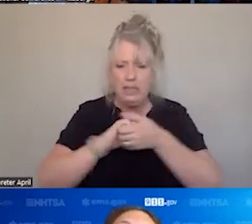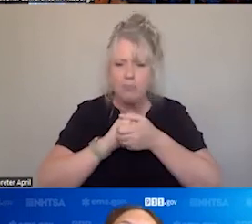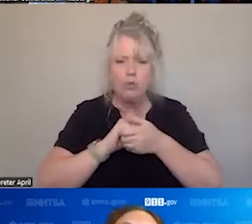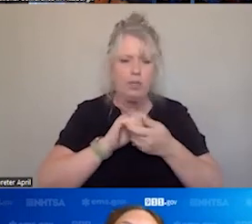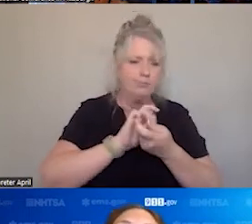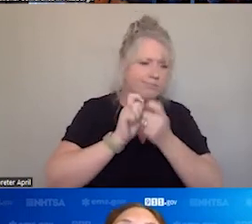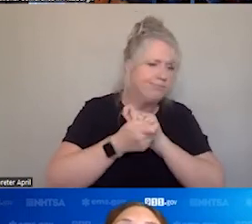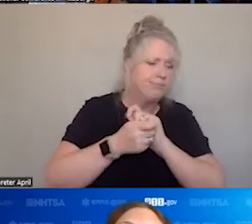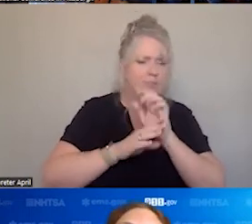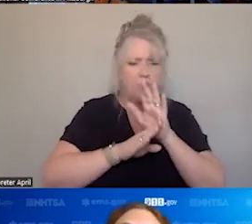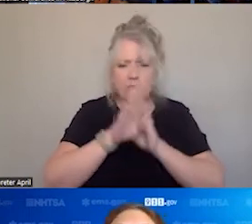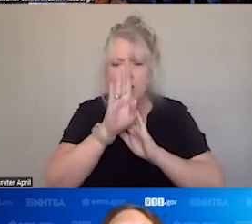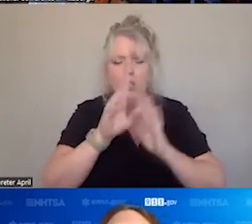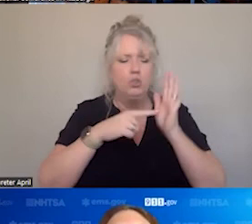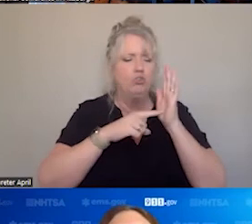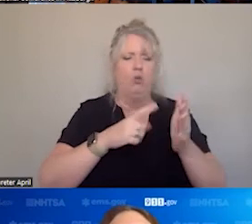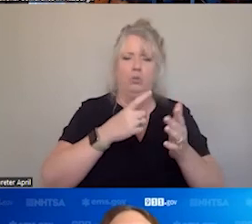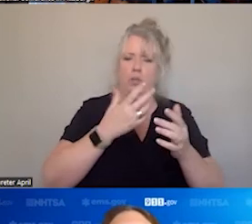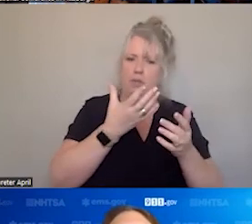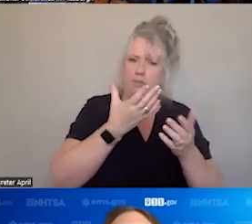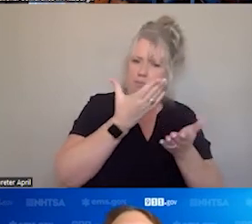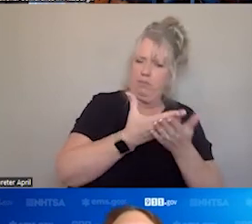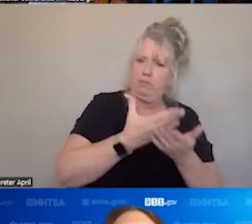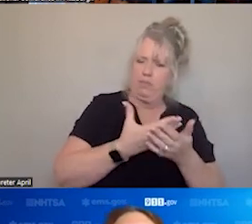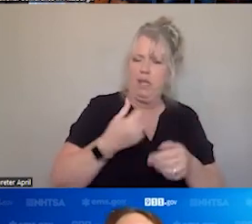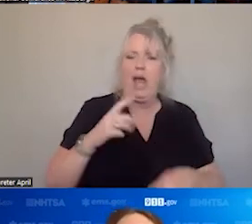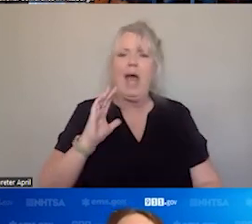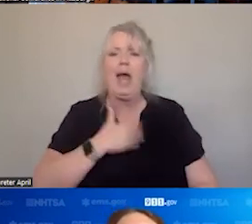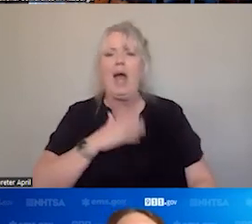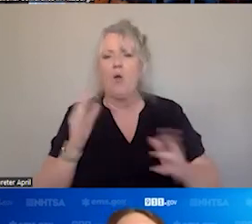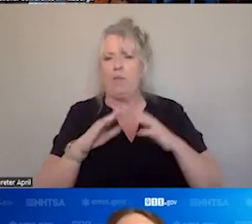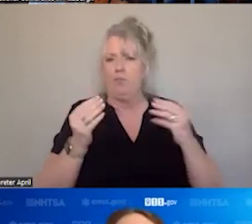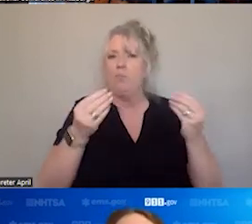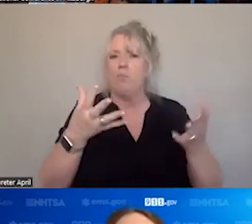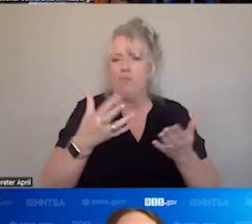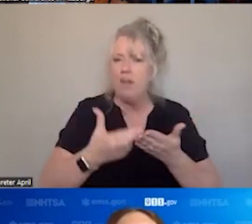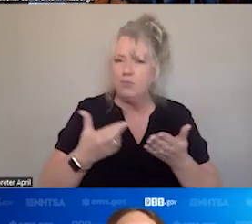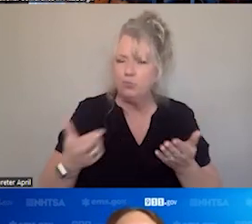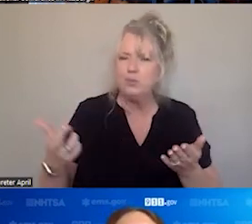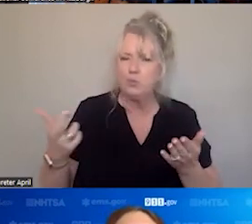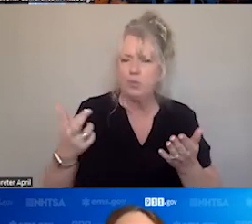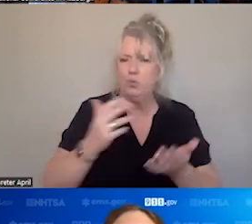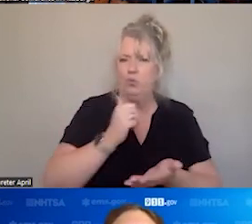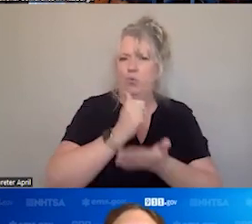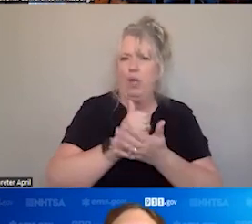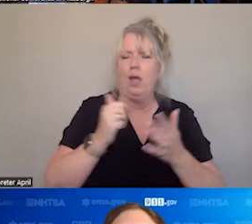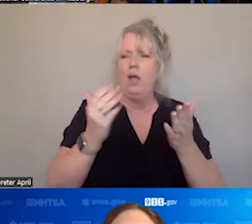BASED ON EVIDENCE, IS REALLY IMPORTANT. OUR OFFICE PROVIDES RESOURCES TO HELP STATES AND LOCALS,